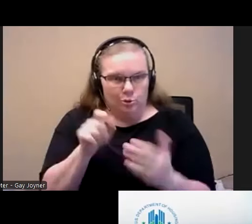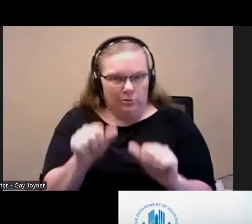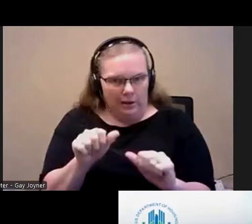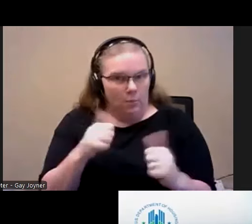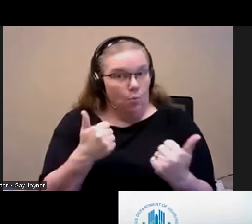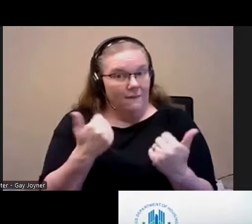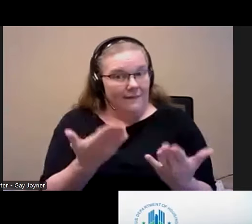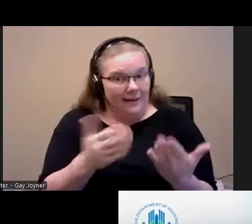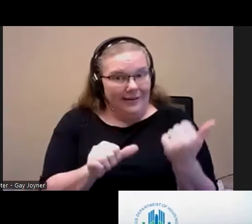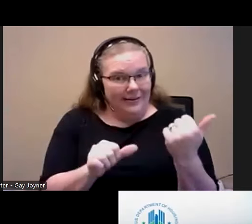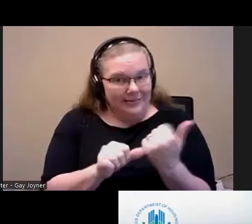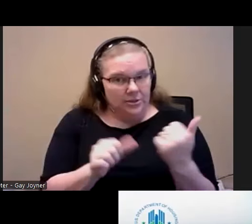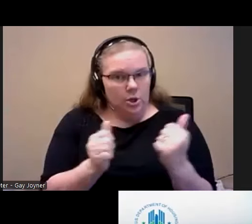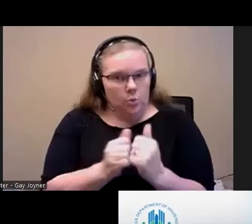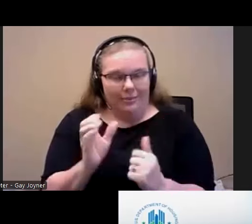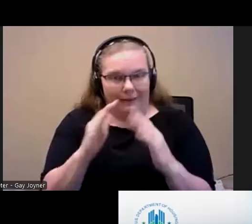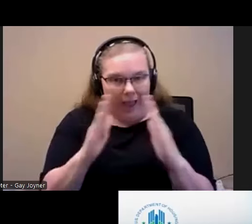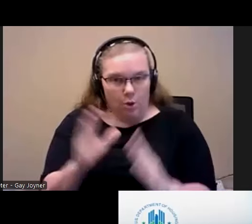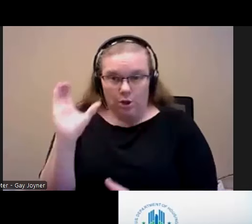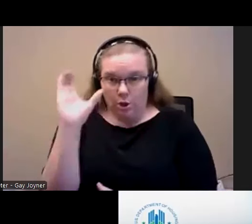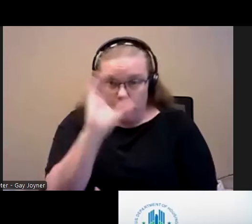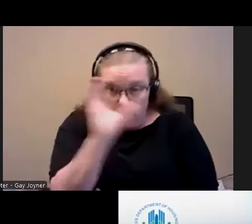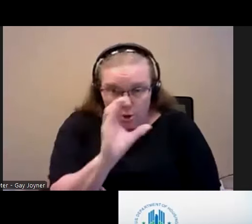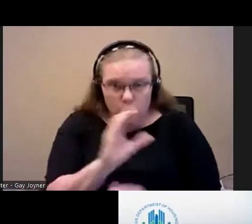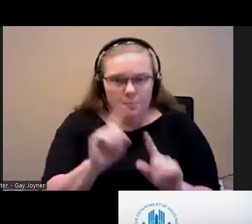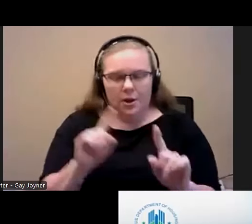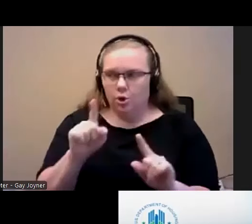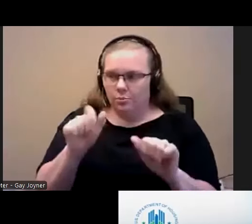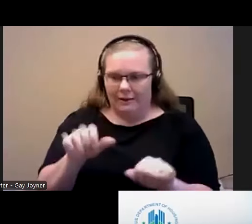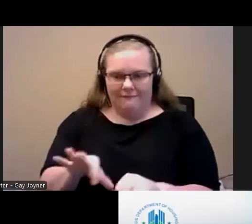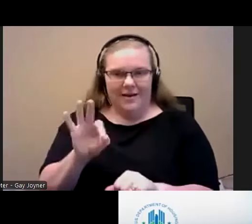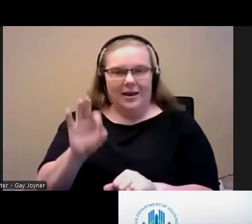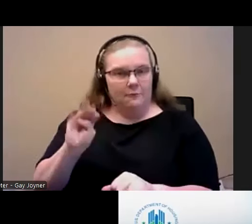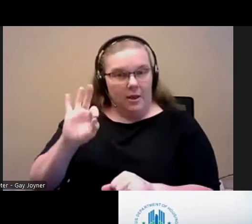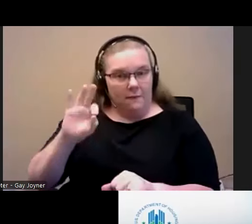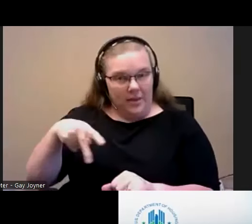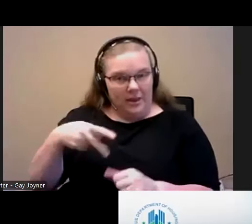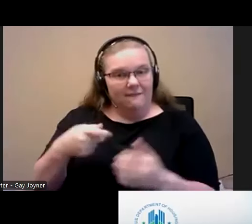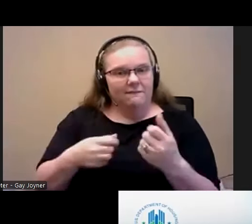assistance with housing search, but also you can use MFP programs to fund security deposits,